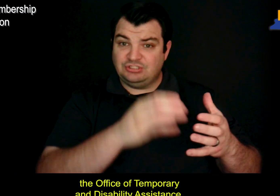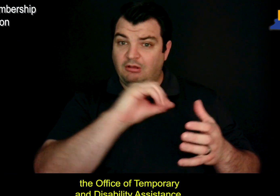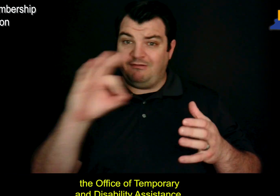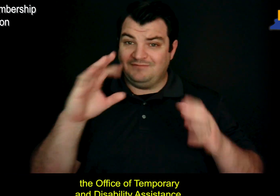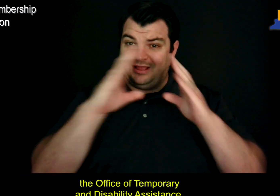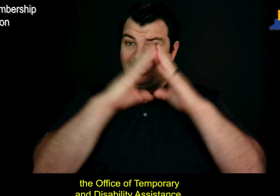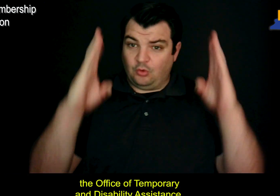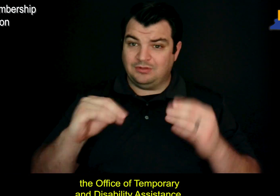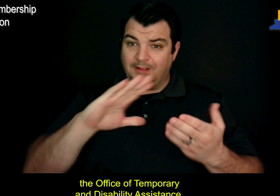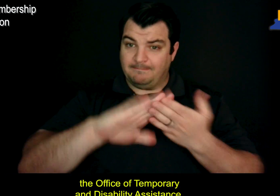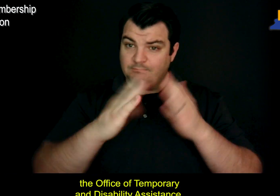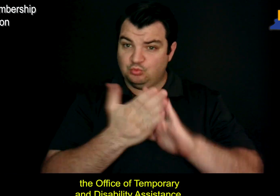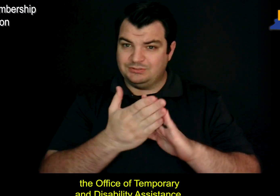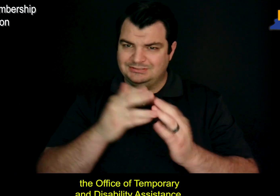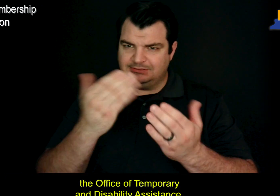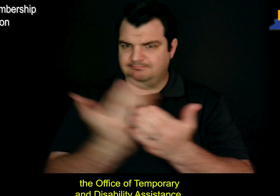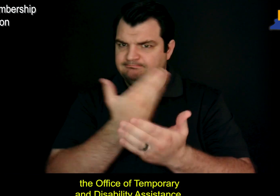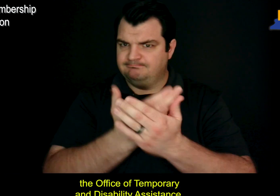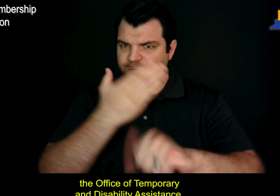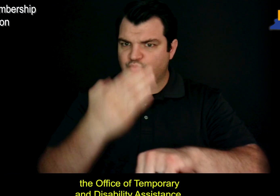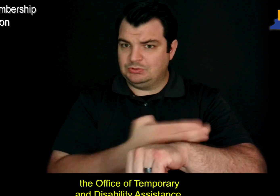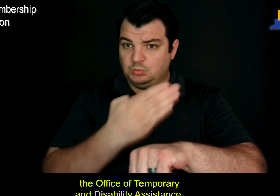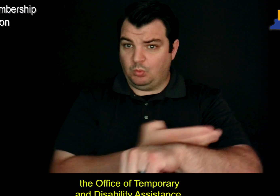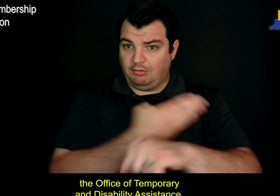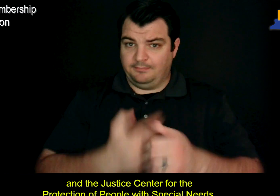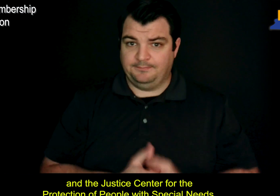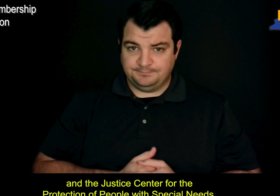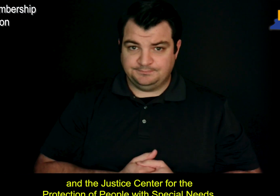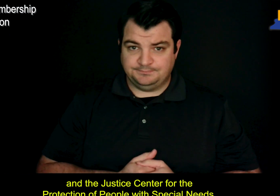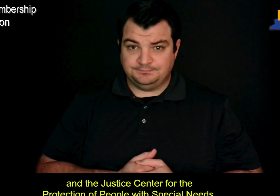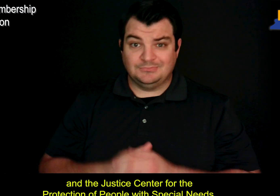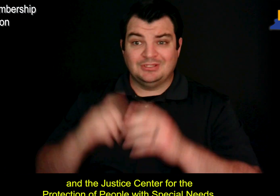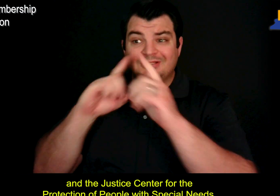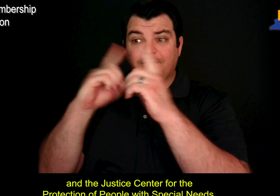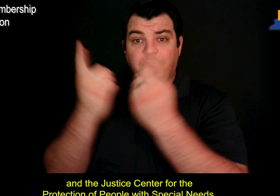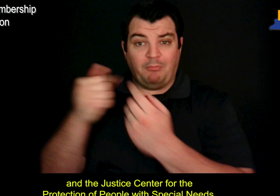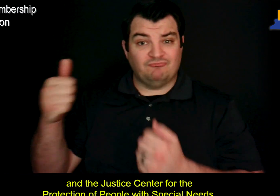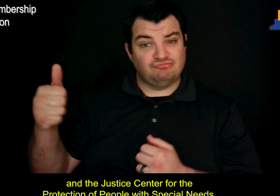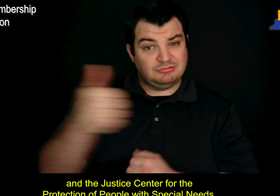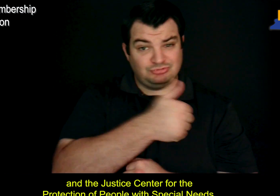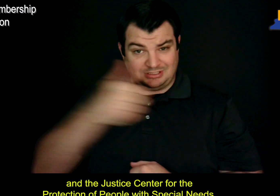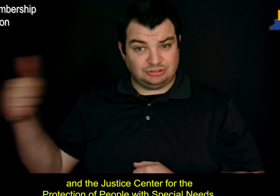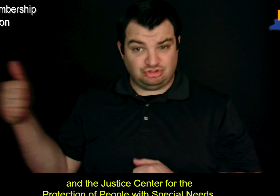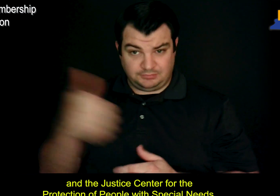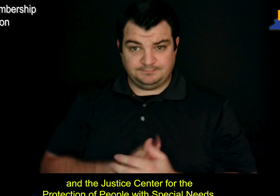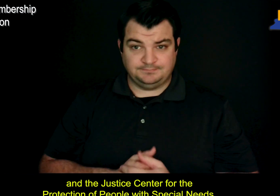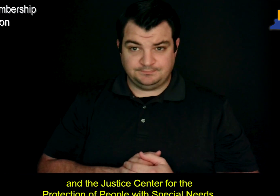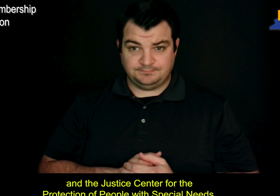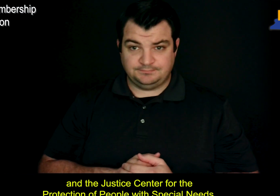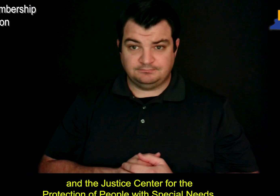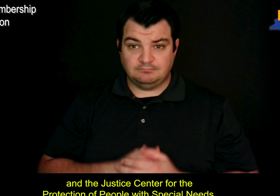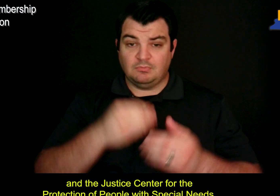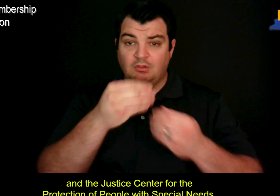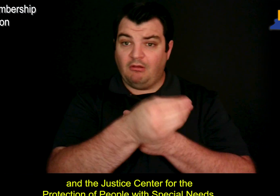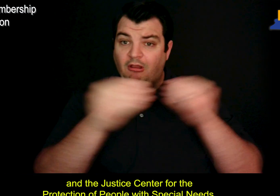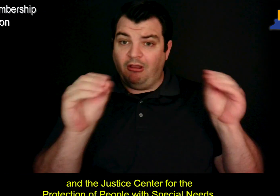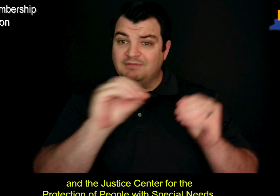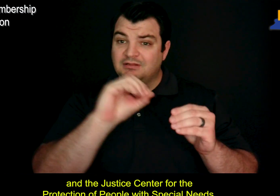the Office of Temporary and Disability Assistance, and the Justice Center for the Protection of People with Special Needs.